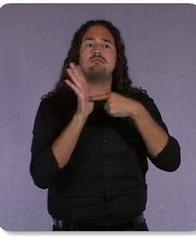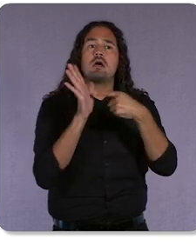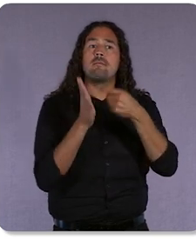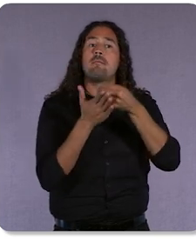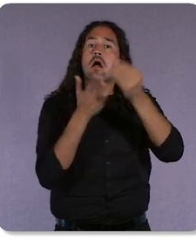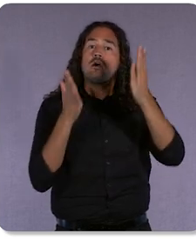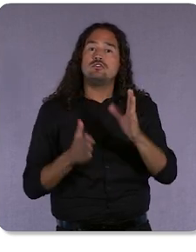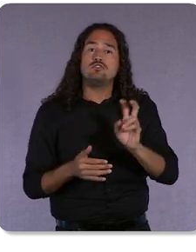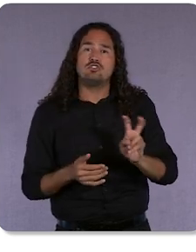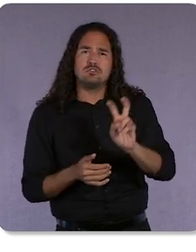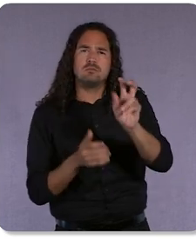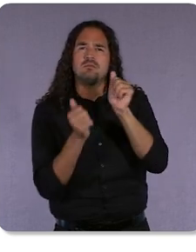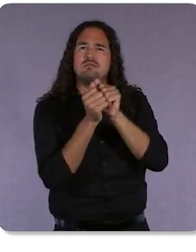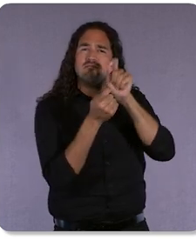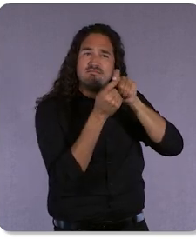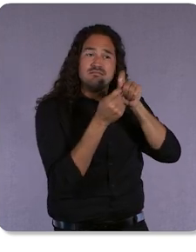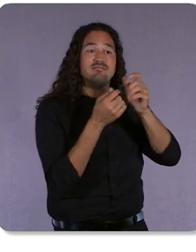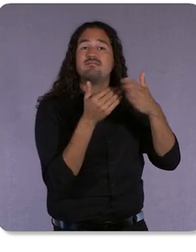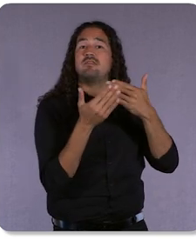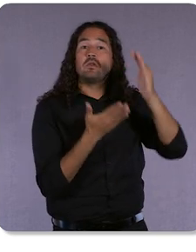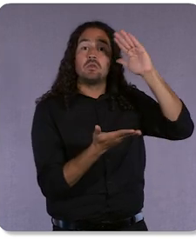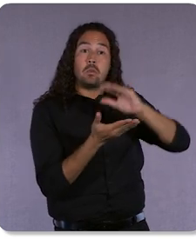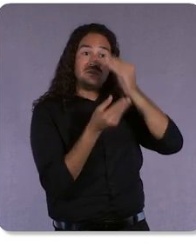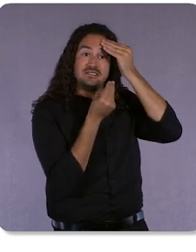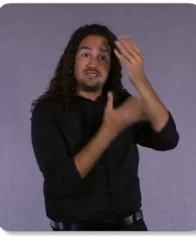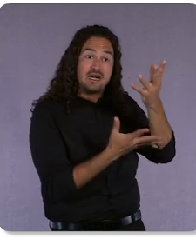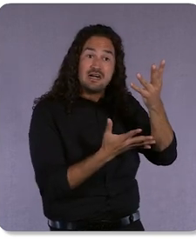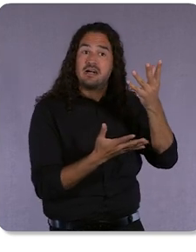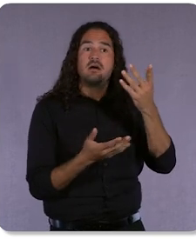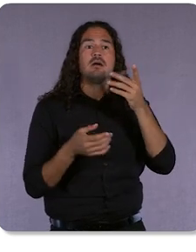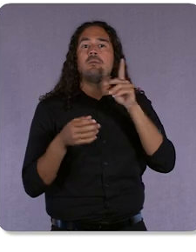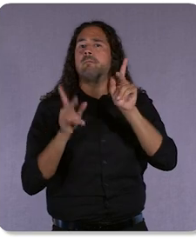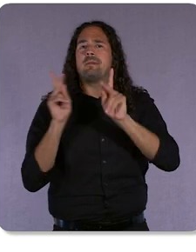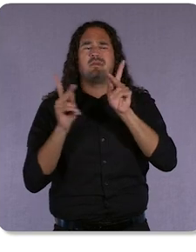like when users opt against sharing their data. We want an approach that works for users